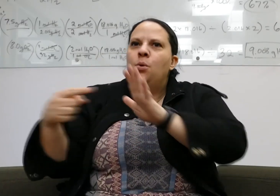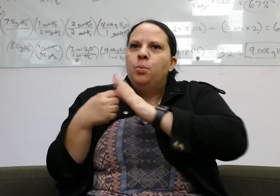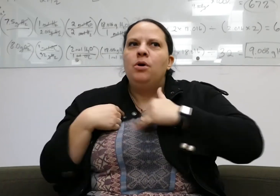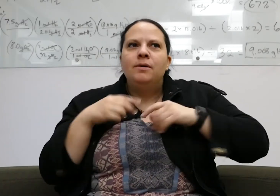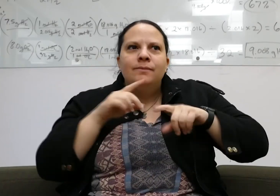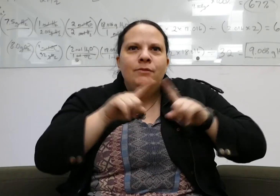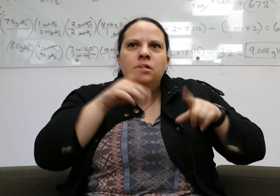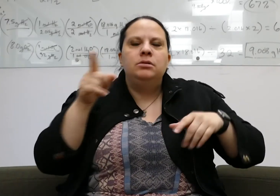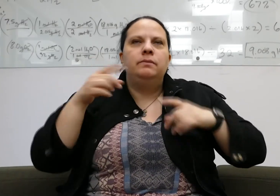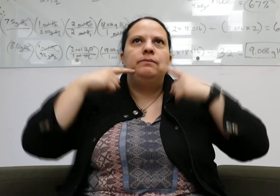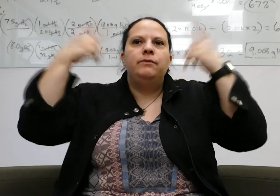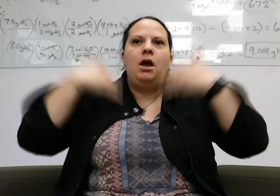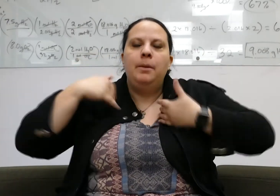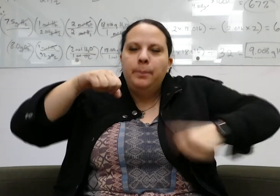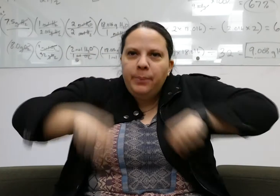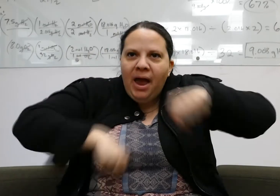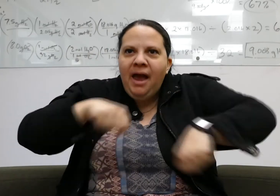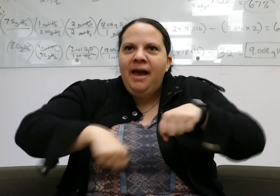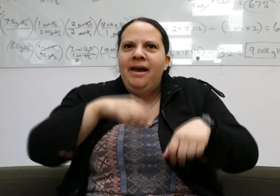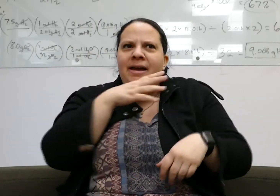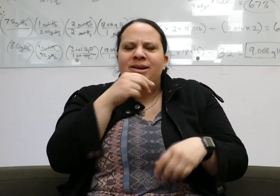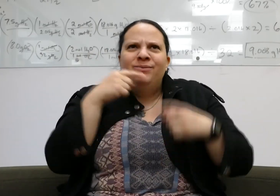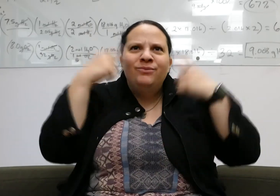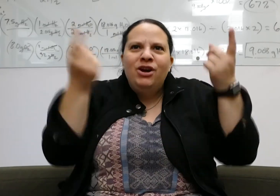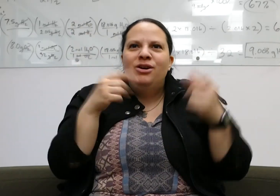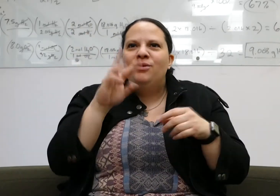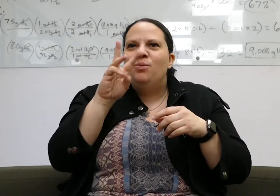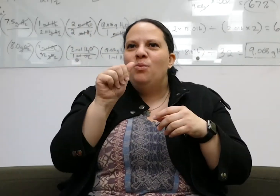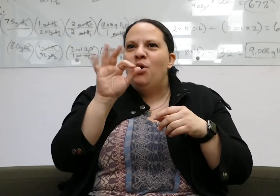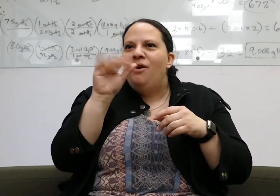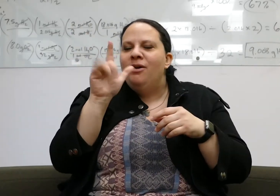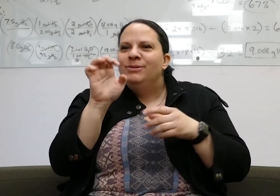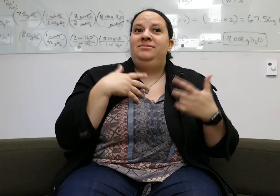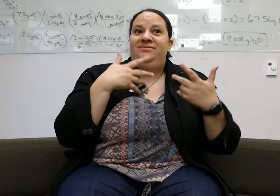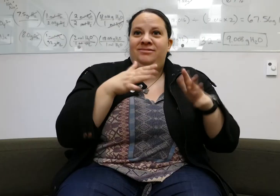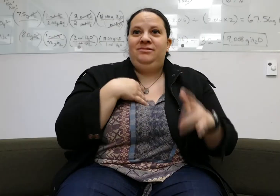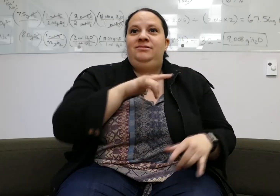They showed me biking and their famous waffles.